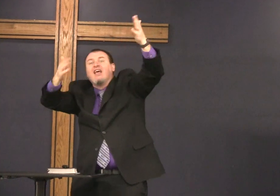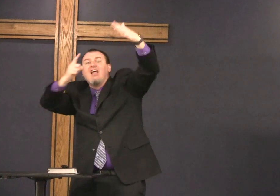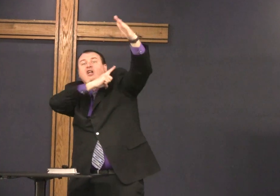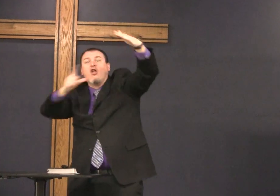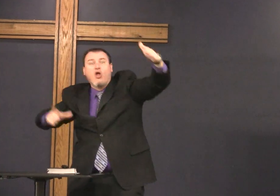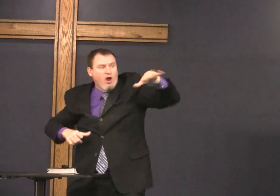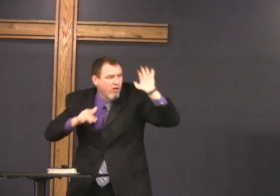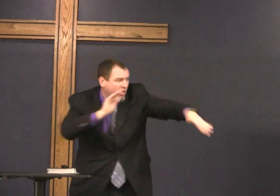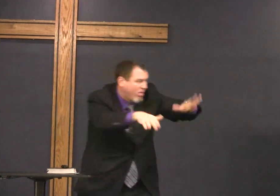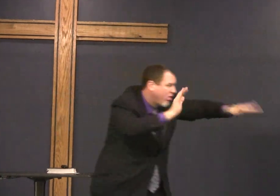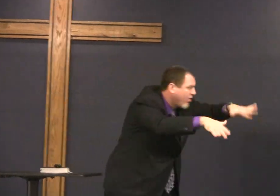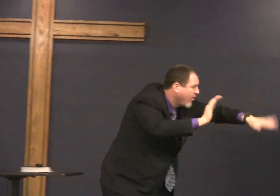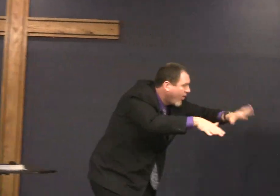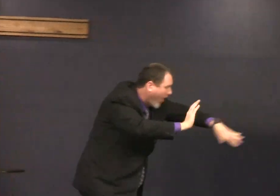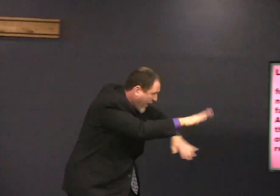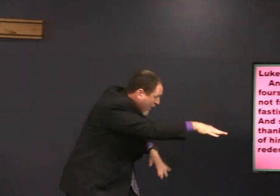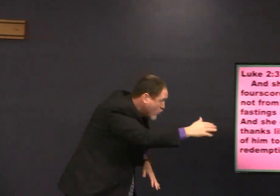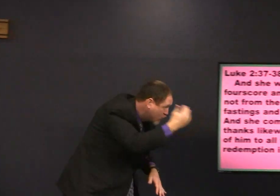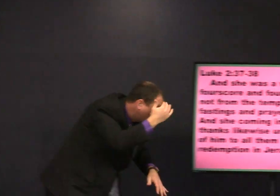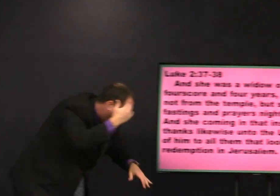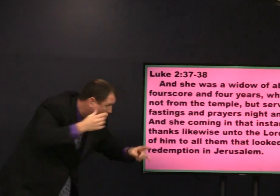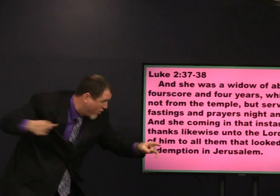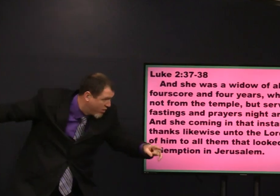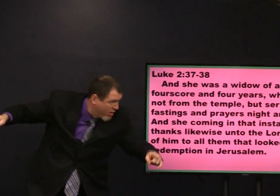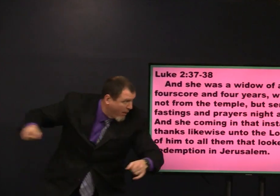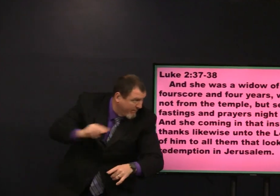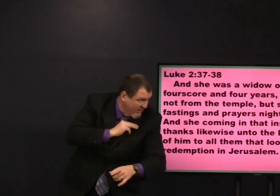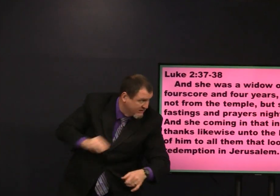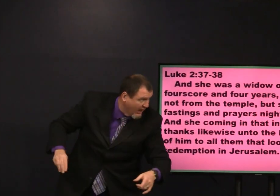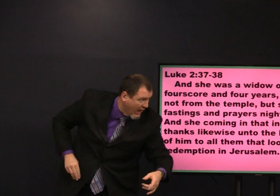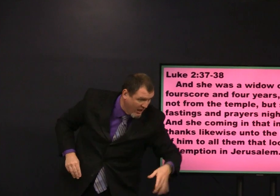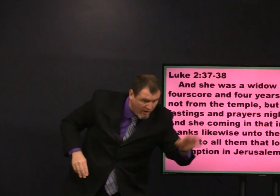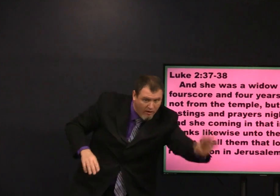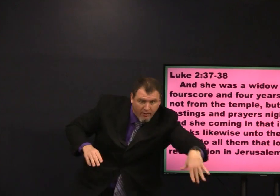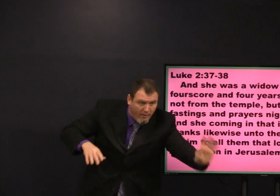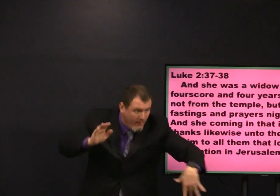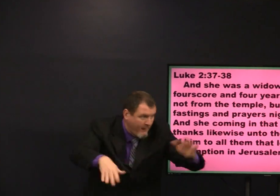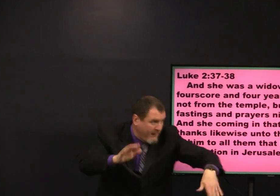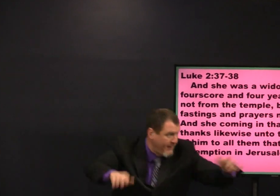and gave God thanks and let everybody know that you know that this person this